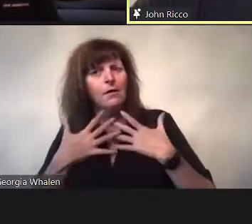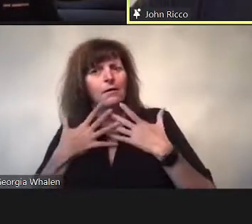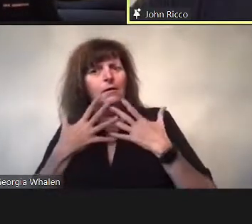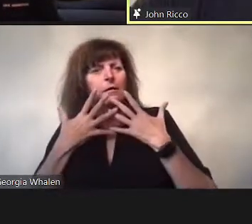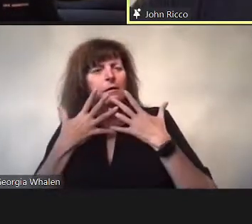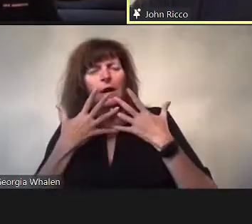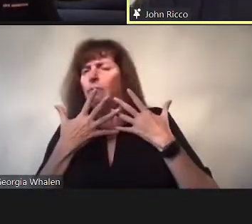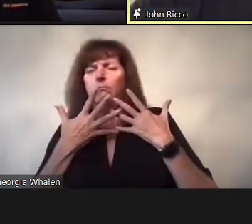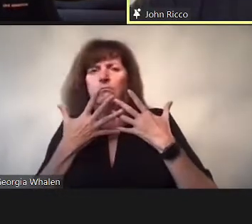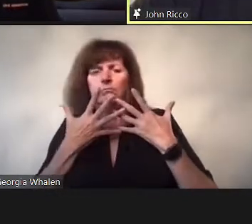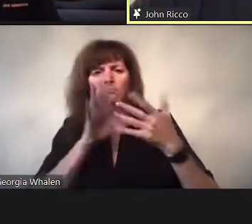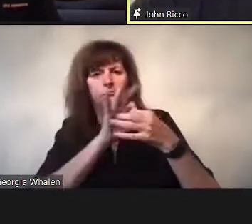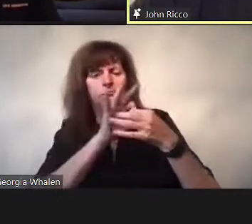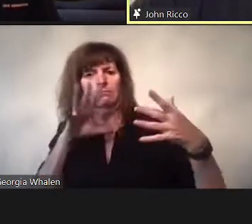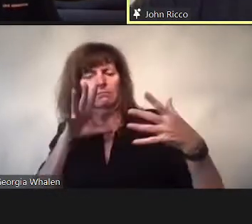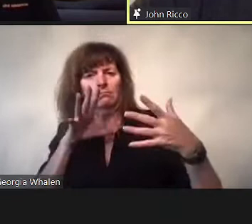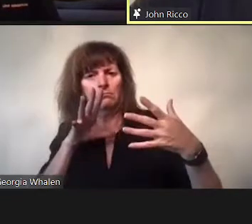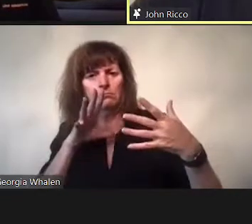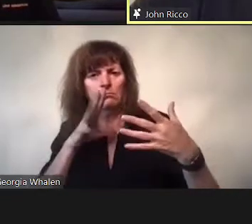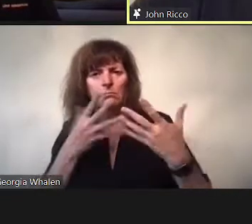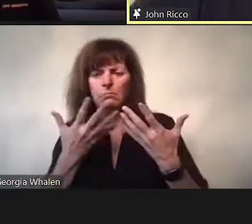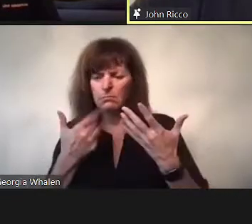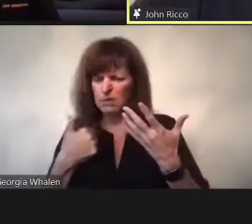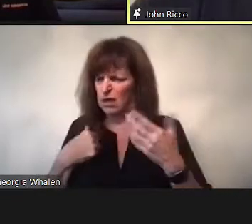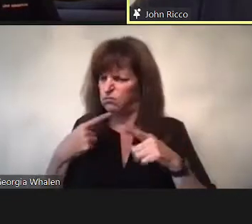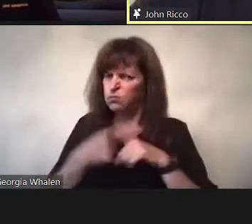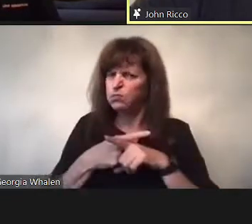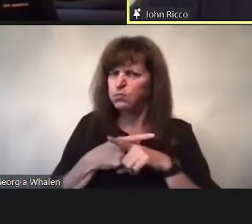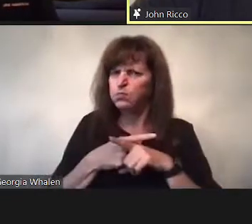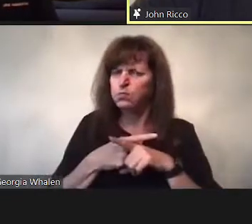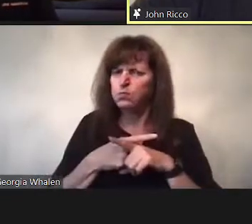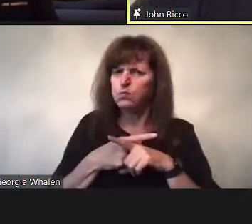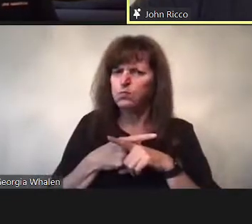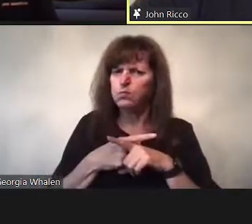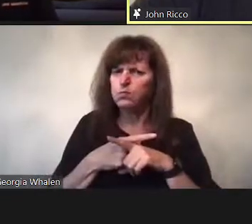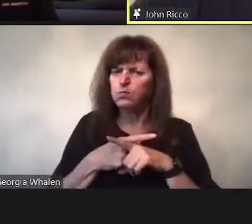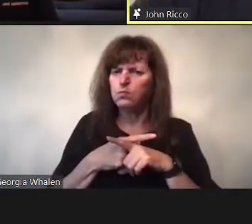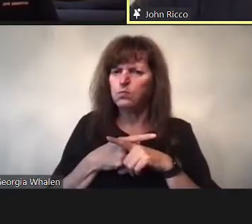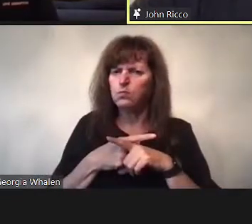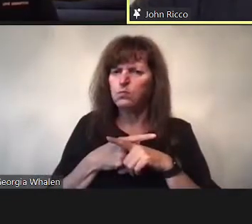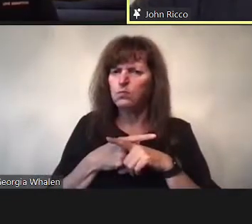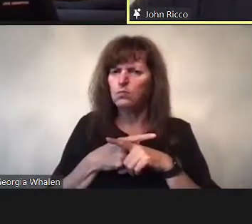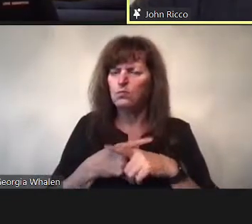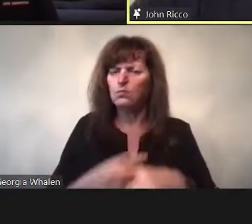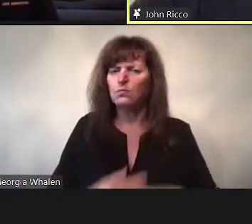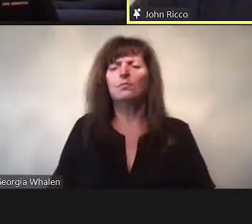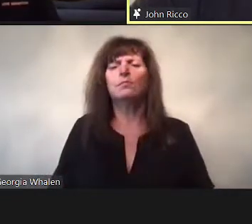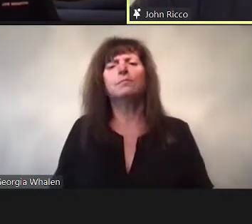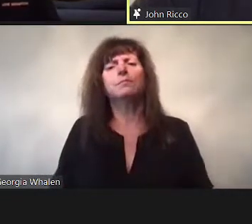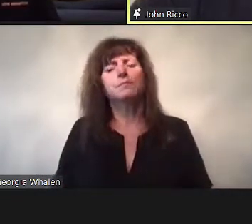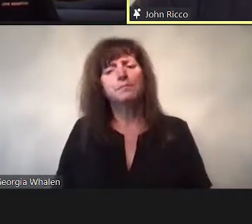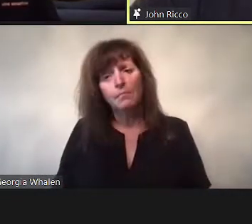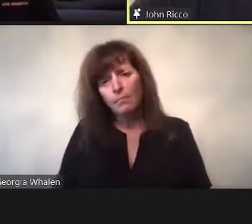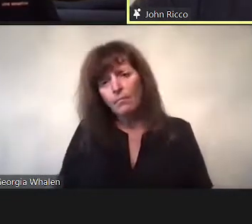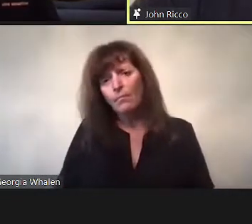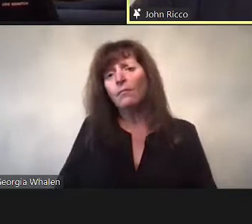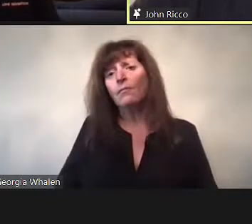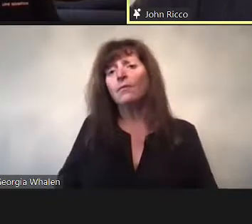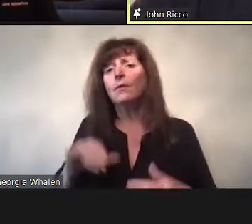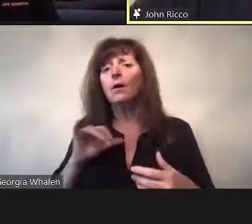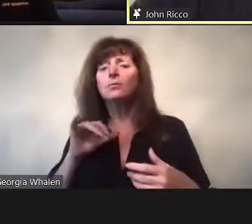and you’ve thought that it was by beign with the person that it was enabled